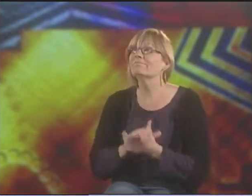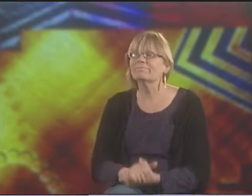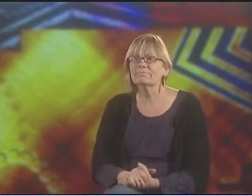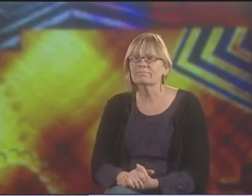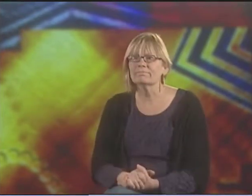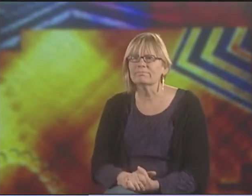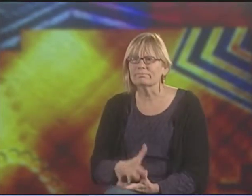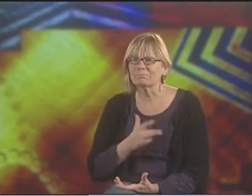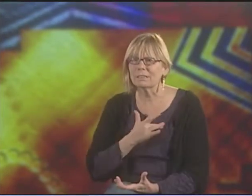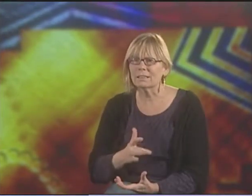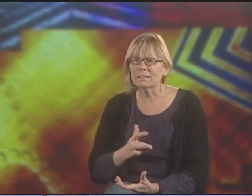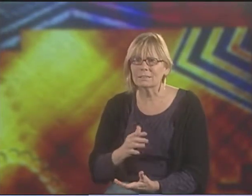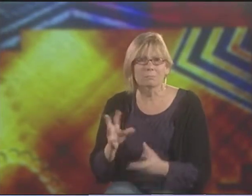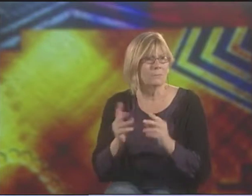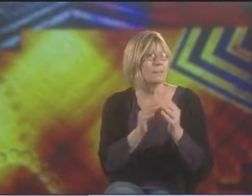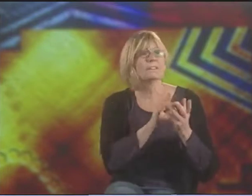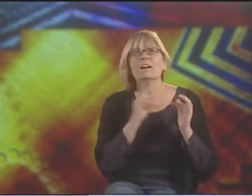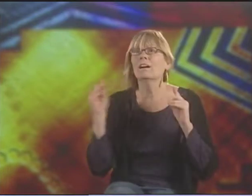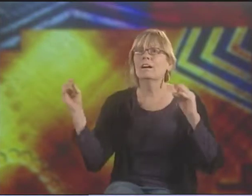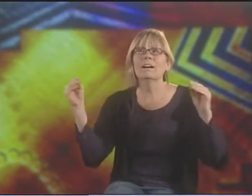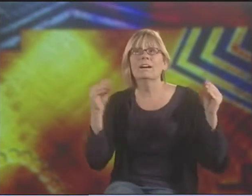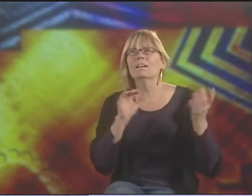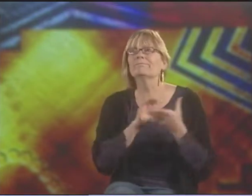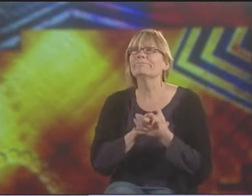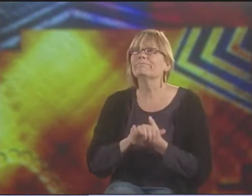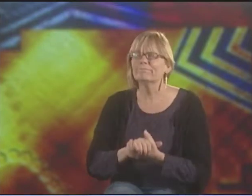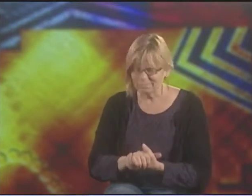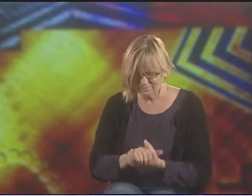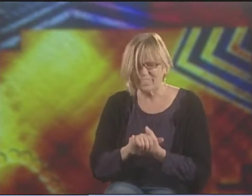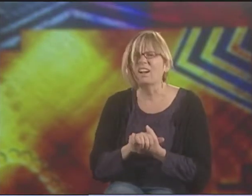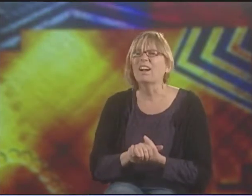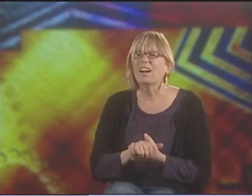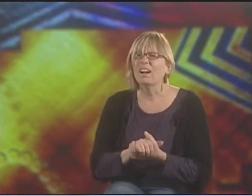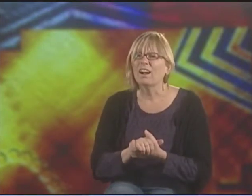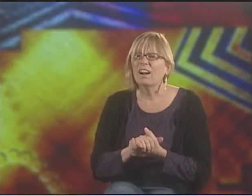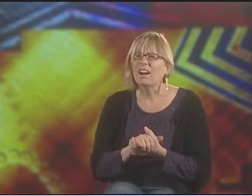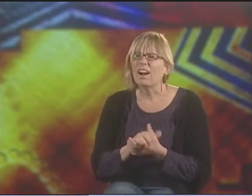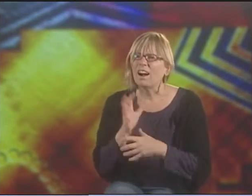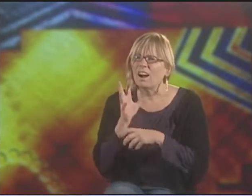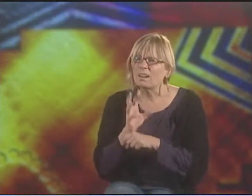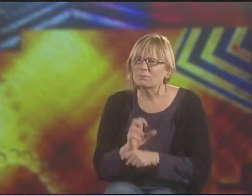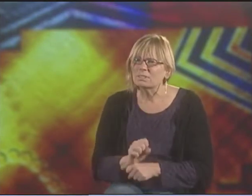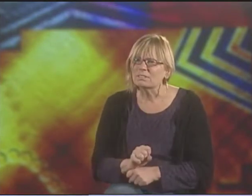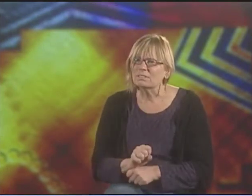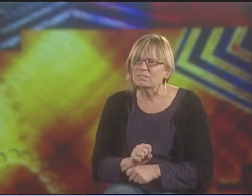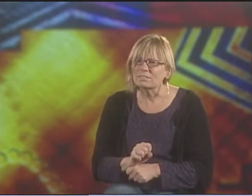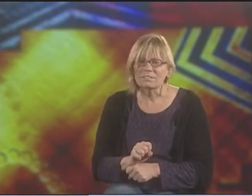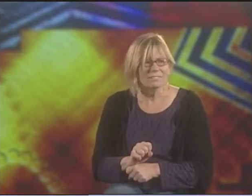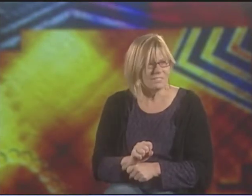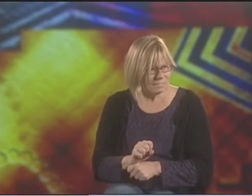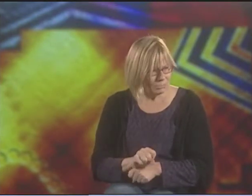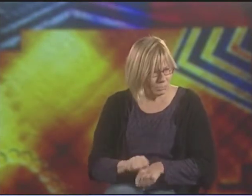AND THEY SIT AND THEY FOLD THEIR HANDS AGAIN BECAUSE EVEN THOUGH PEOPLE ARE TALKING ALL AROUND, THEY'RE JUST USED TO KEEPING QUIET AND HAVING THEIR HANDS FOLDED.